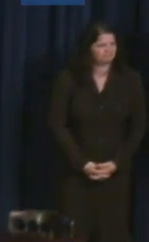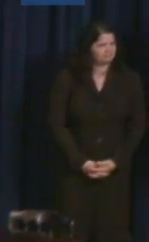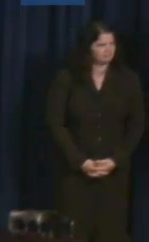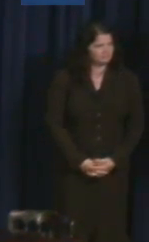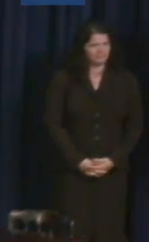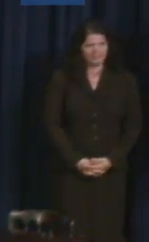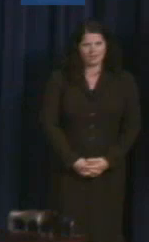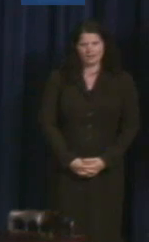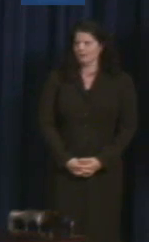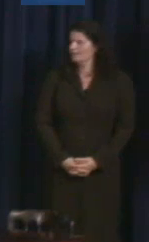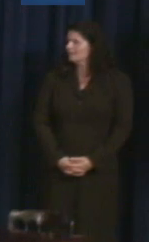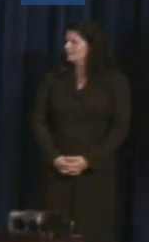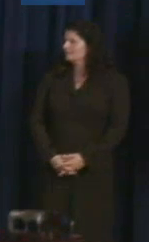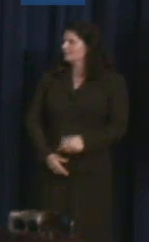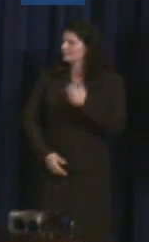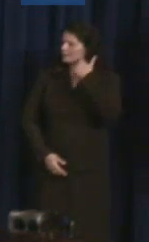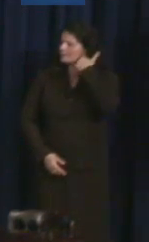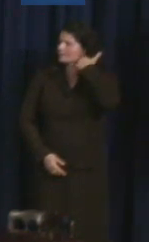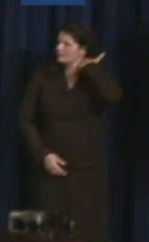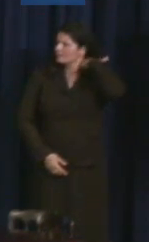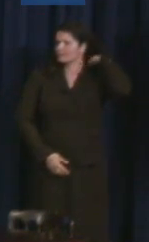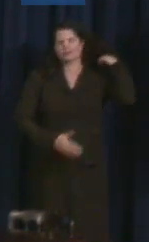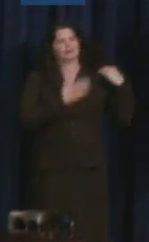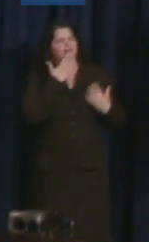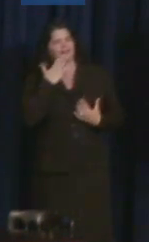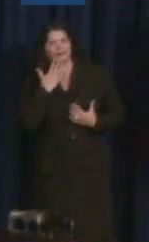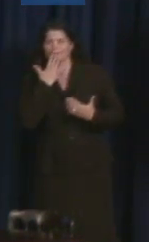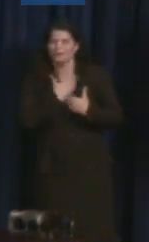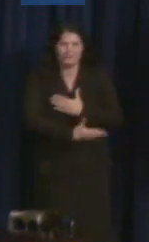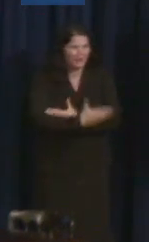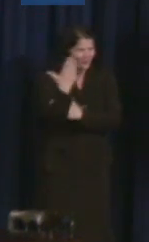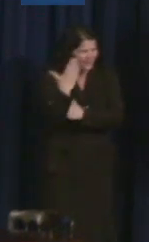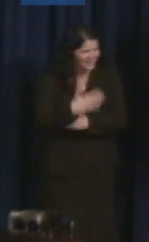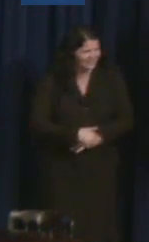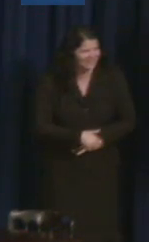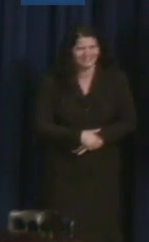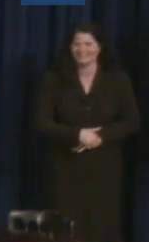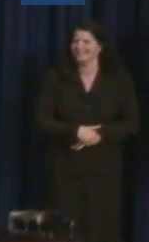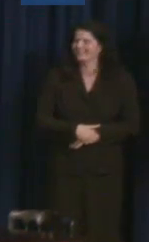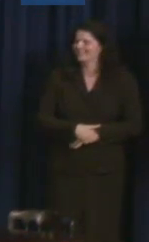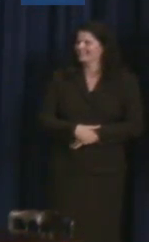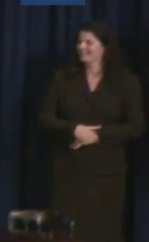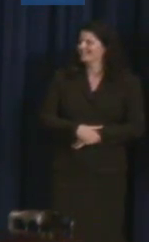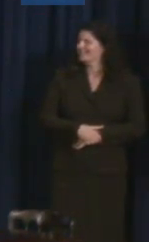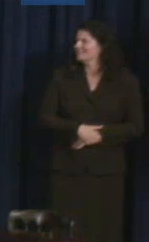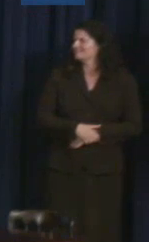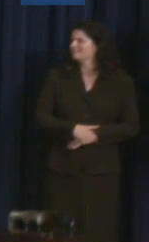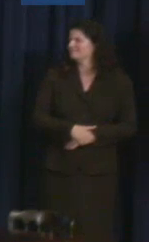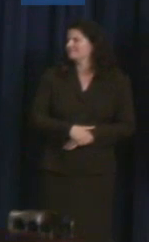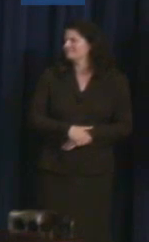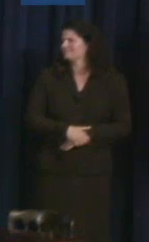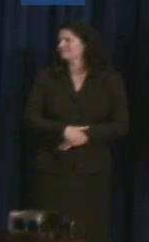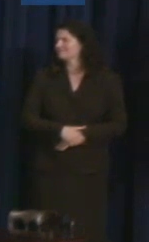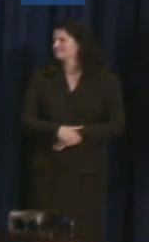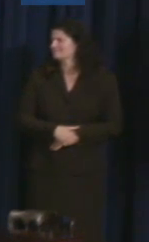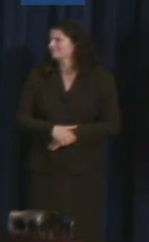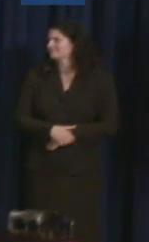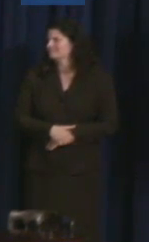Cecilia Munoz: Thank you so much. Good morning everybody. Multiple Speakers: Good morning. Cecilia Munoz: I just want to start by echoing